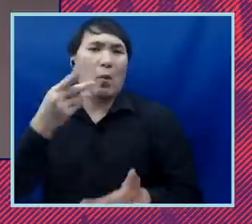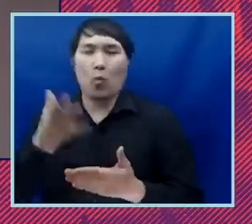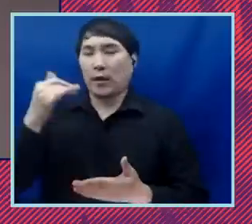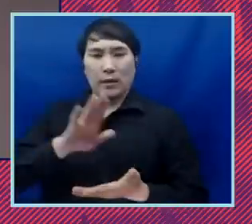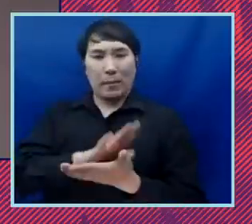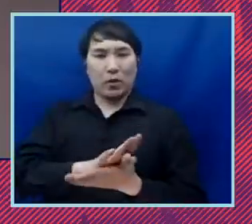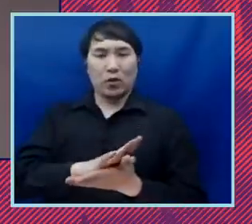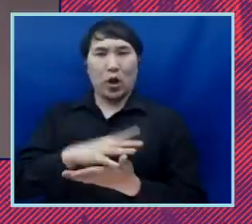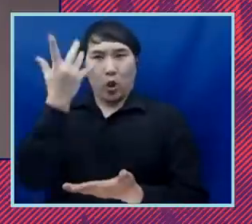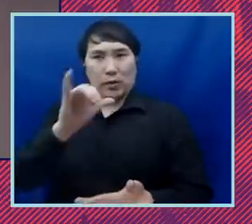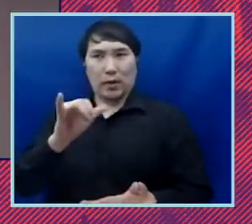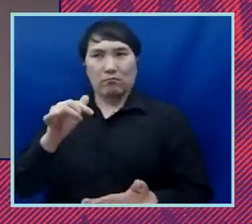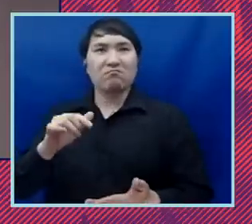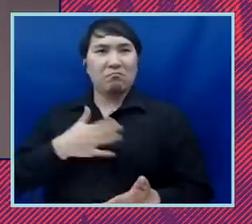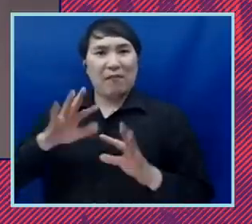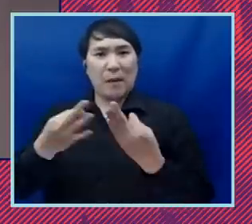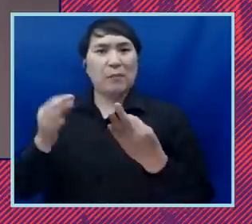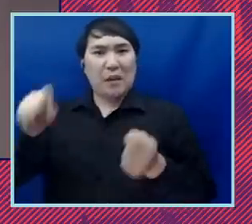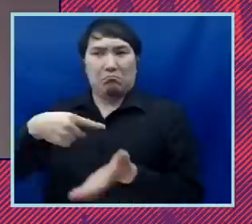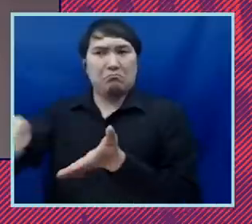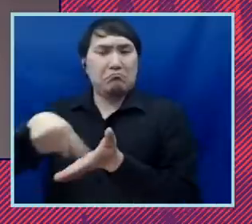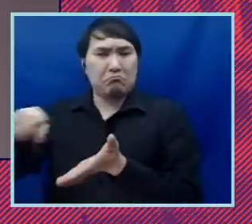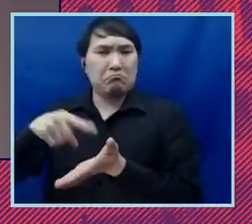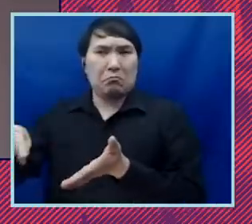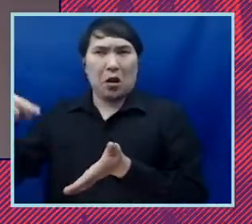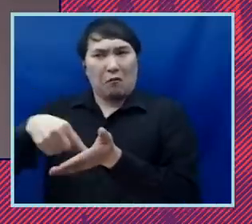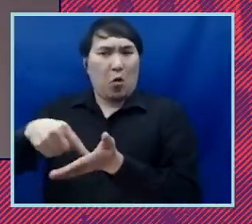looks like we have enough to pay for my education but in actuality we don't